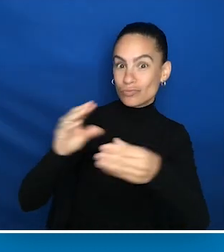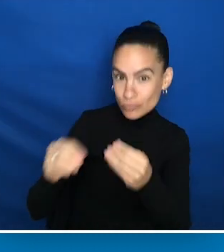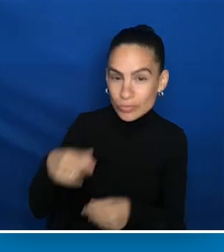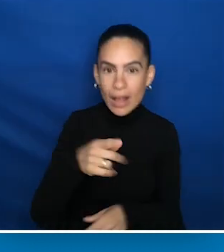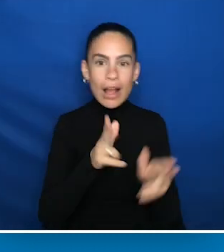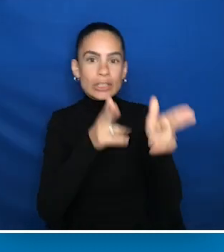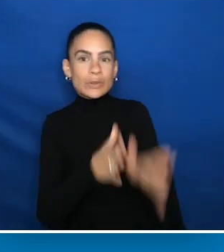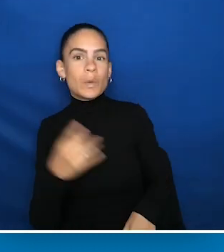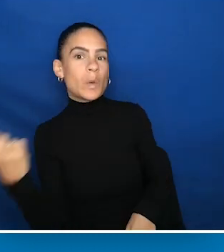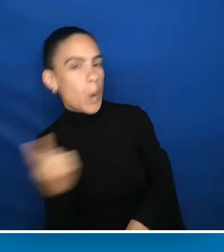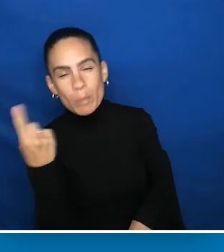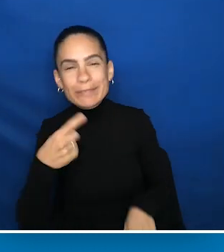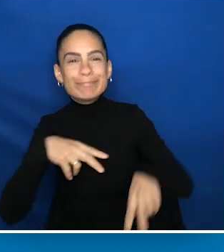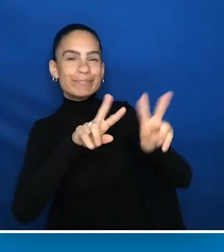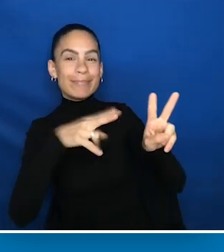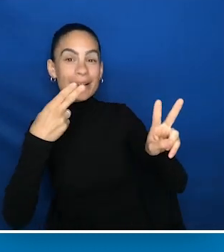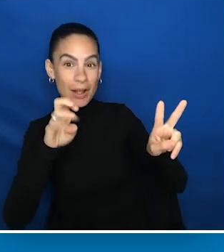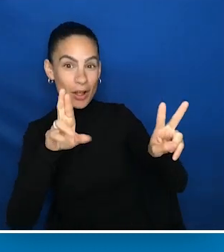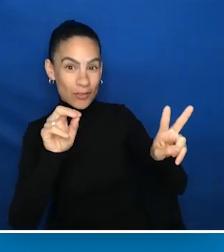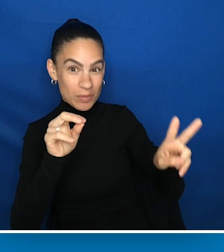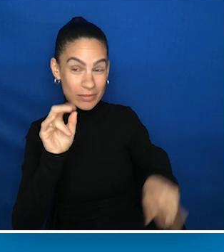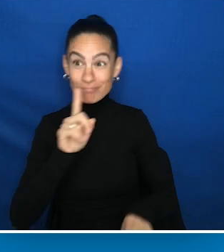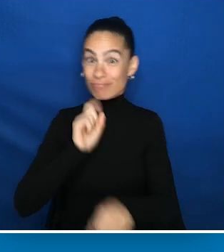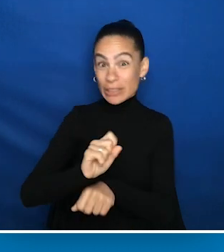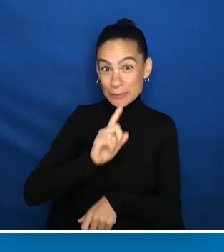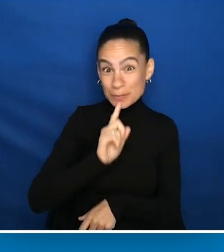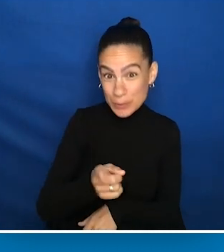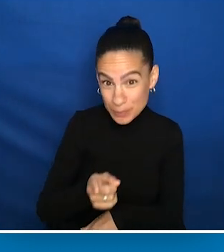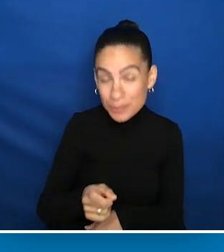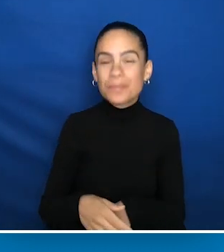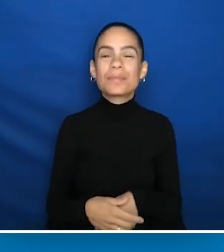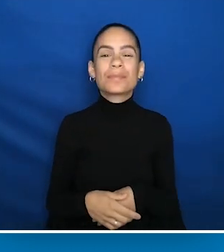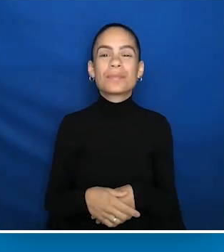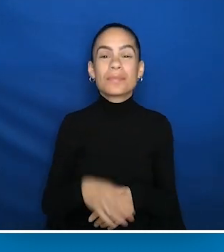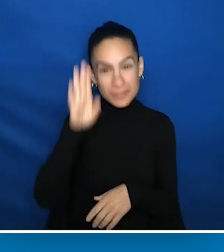And it's really true. When I was a kid, though, there were two kinds of fairy tales. Fairy tales I hated